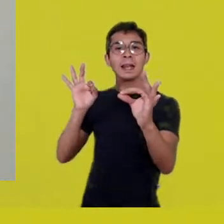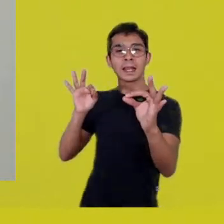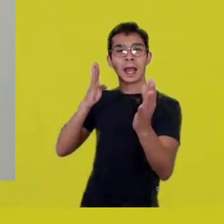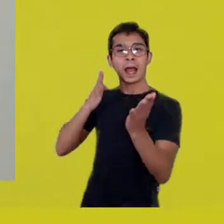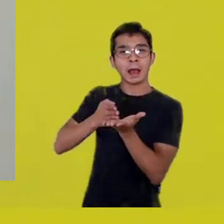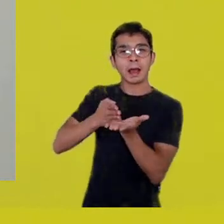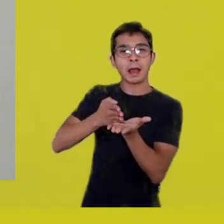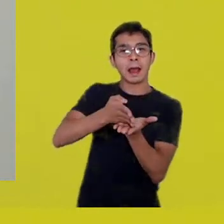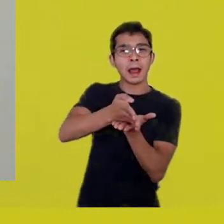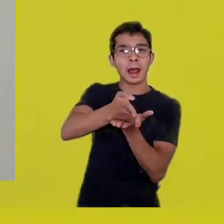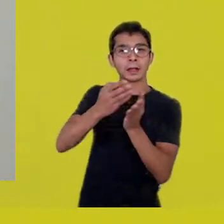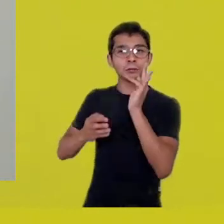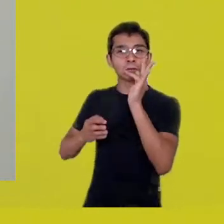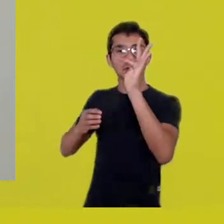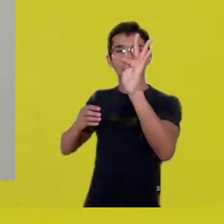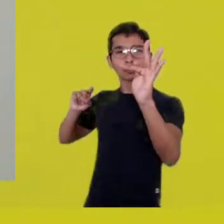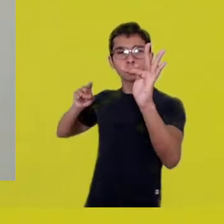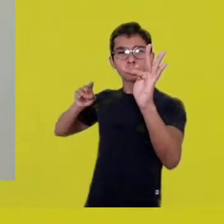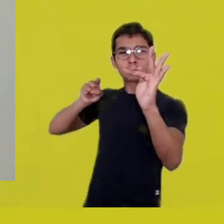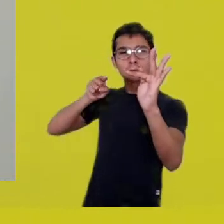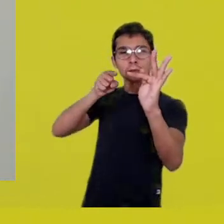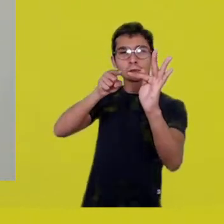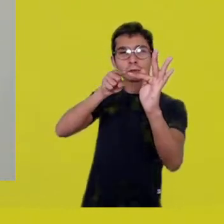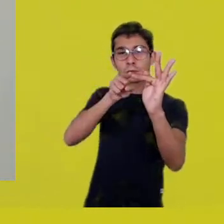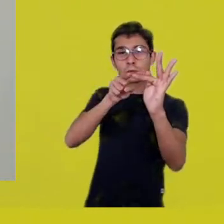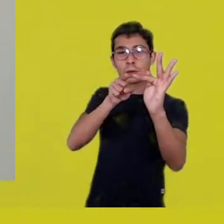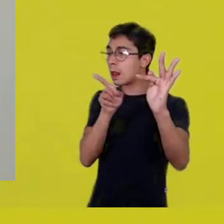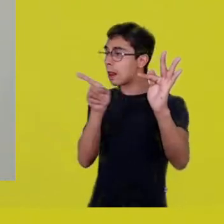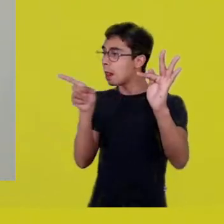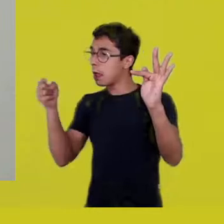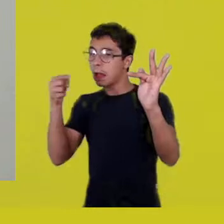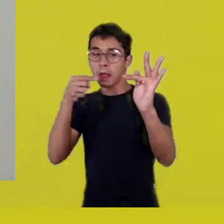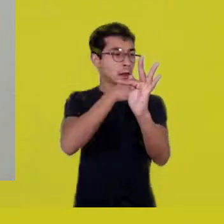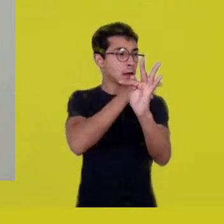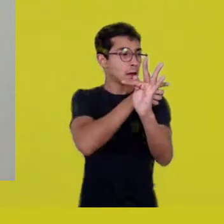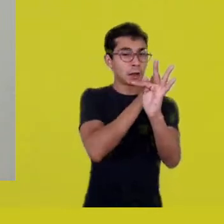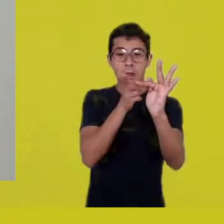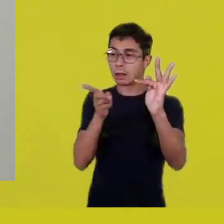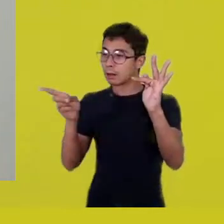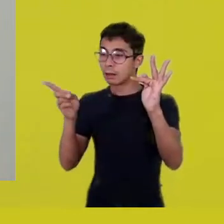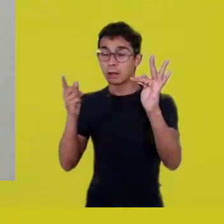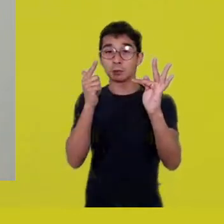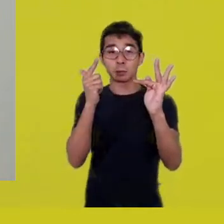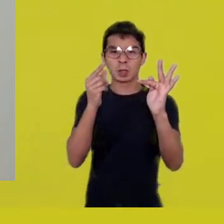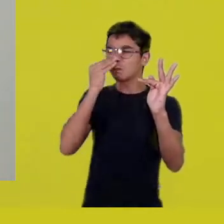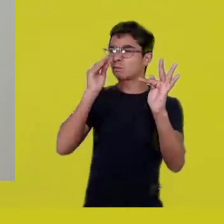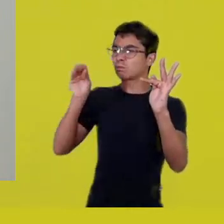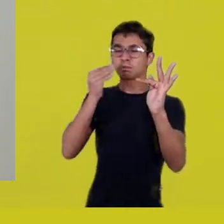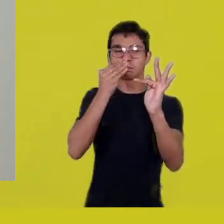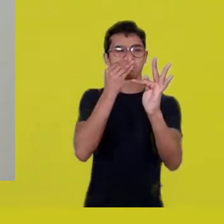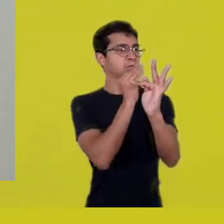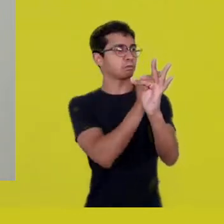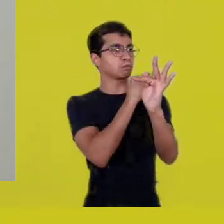and sometimes abandoning the parables it describes from one place to another.